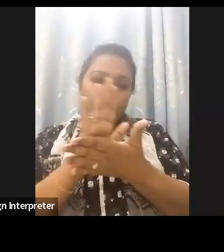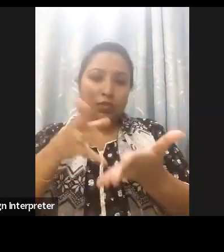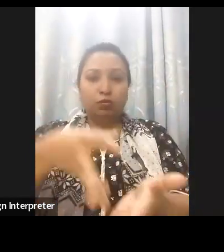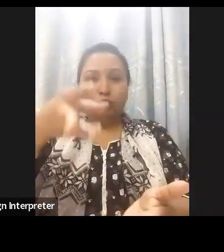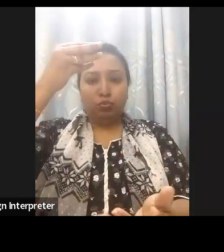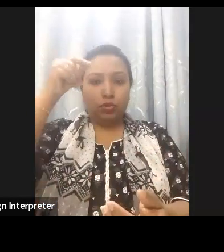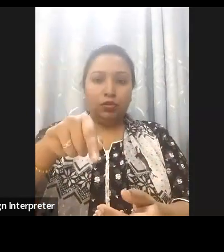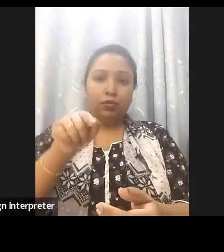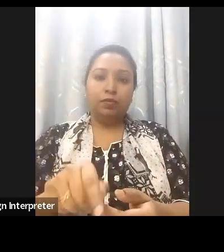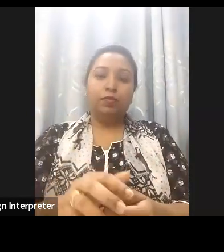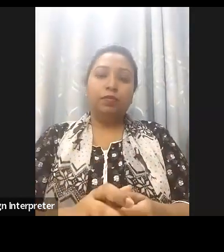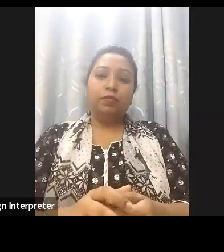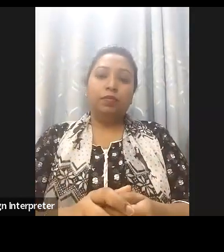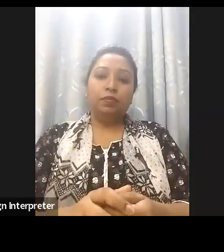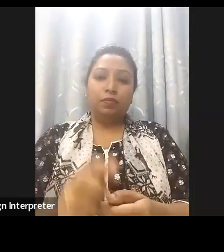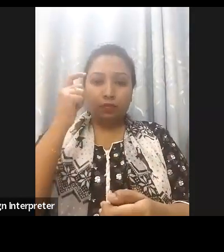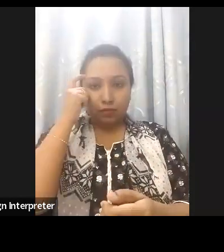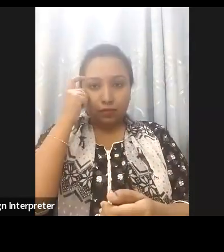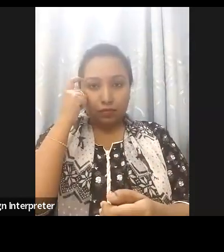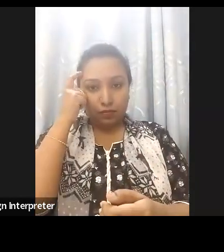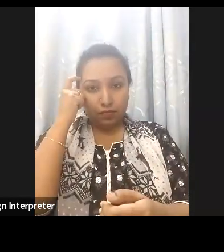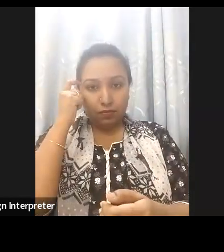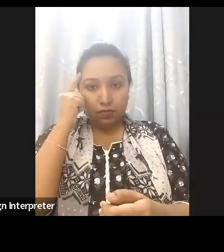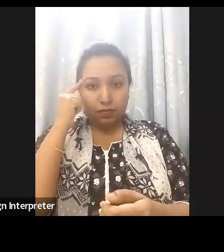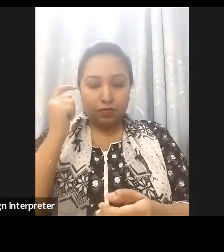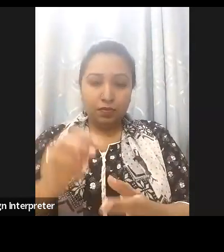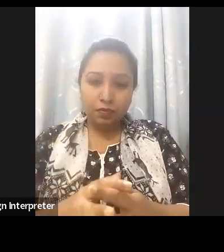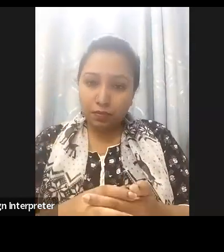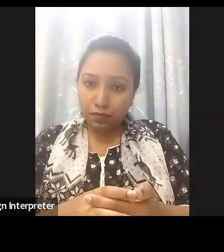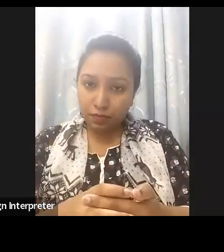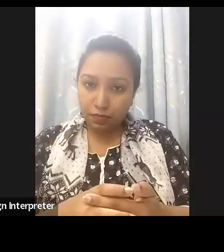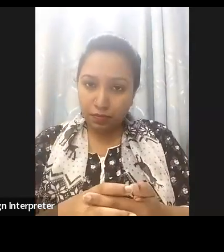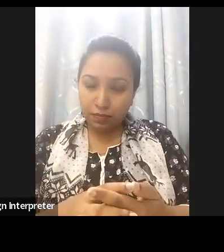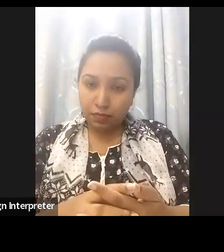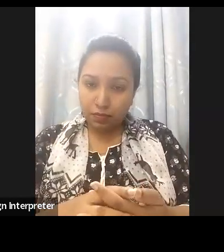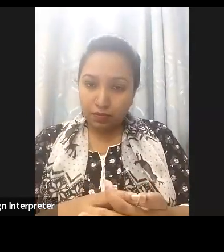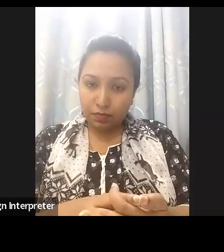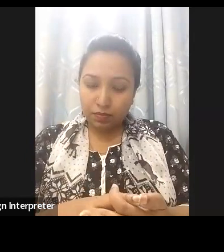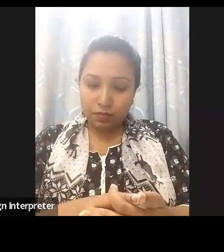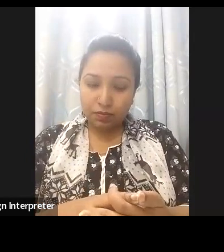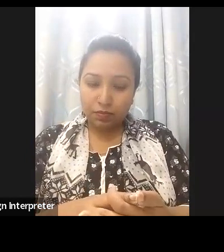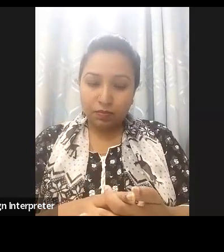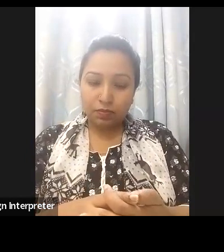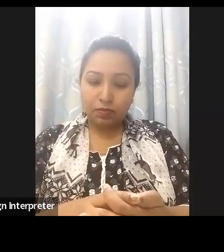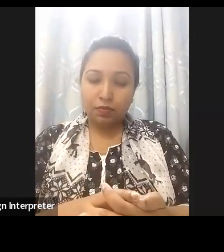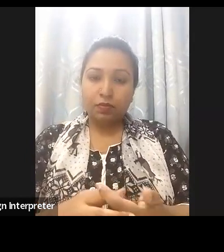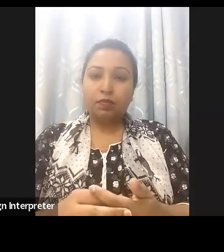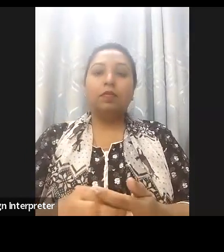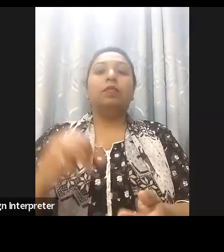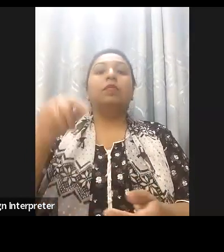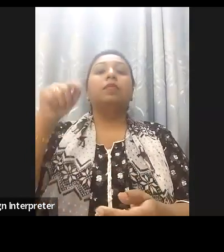include everyone we're not just doing a favor or we're not using these inclusion or complying